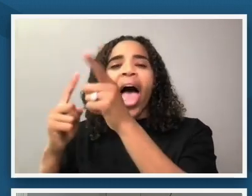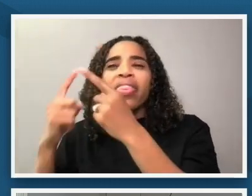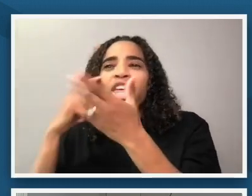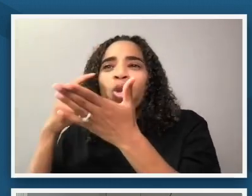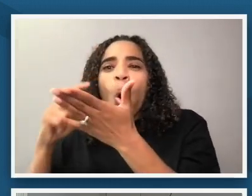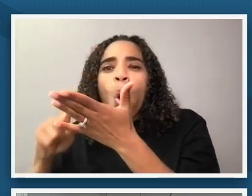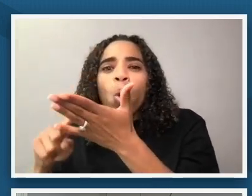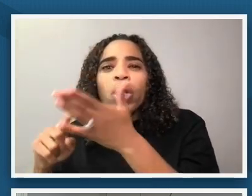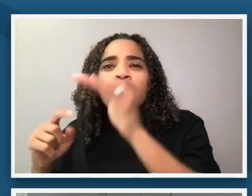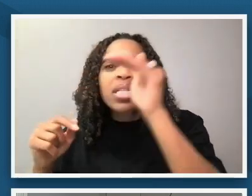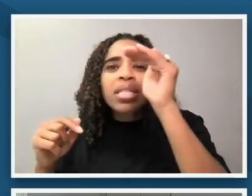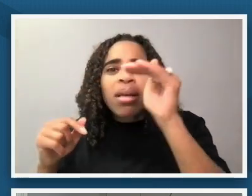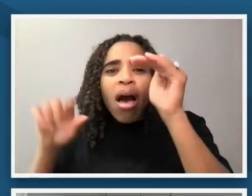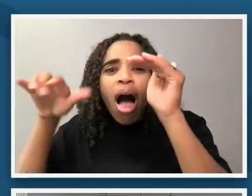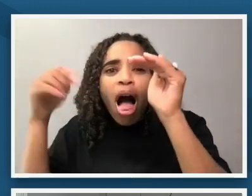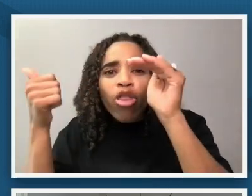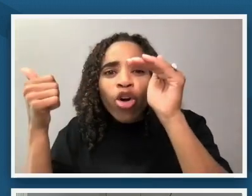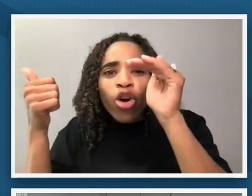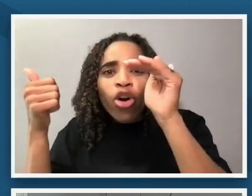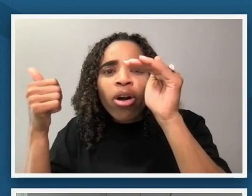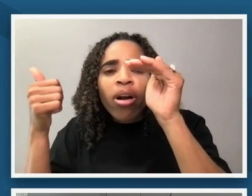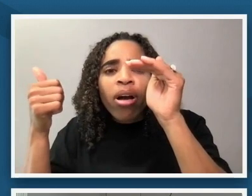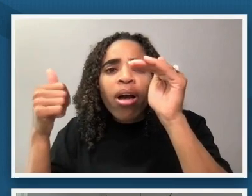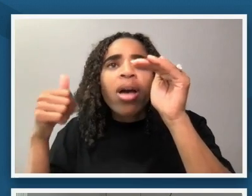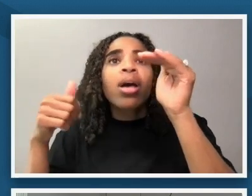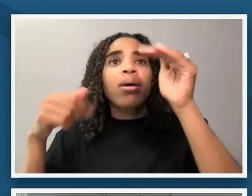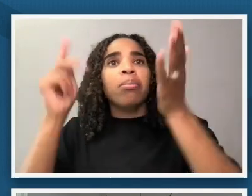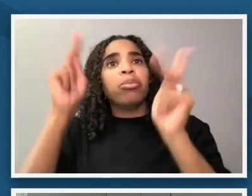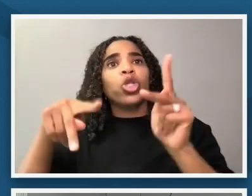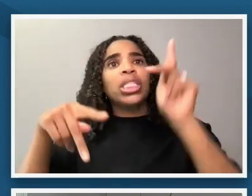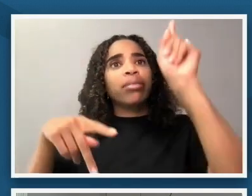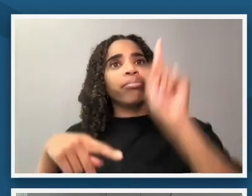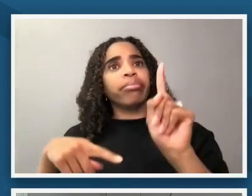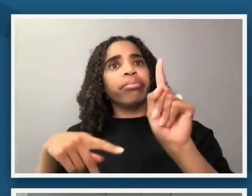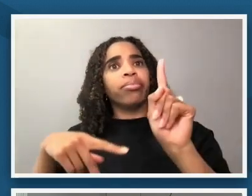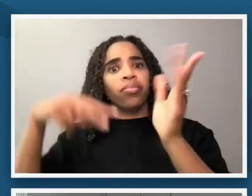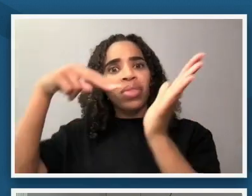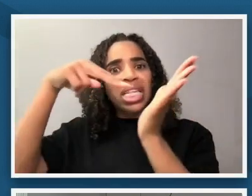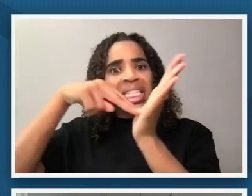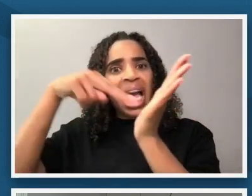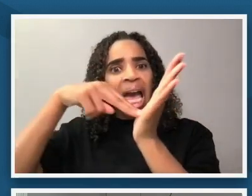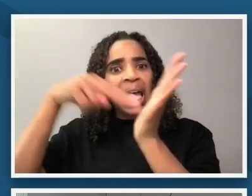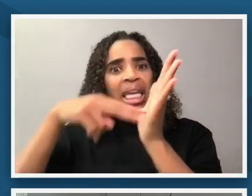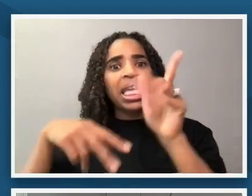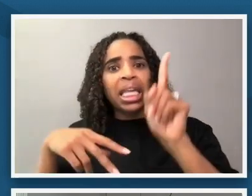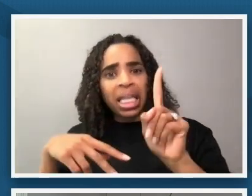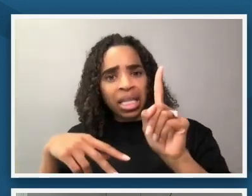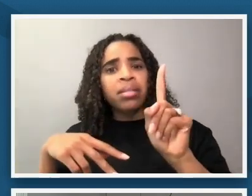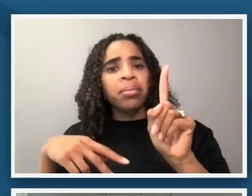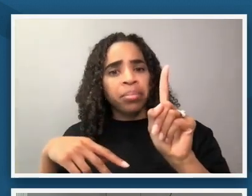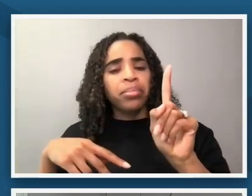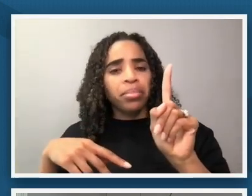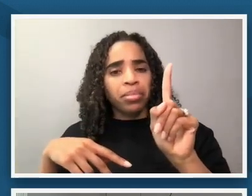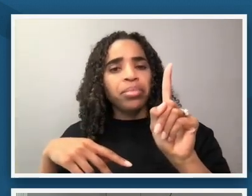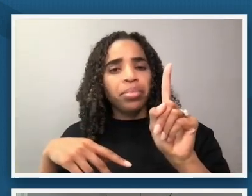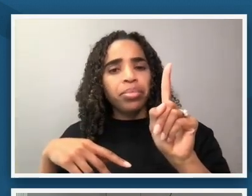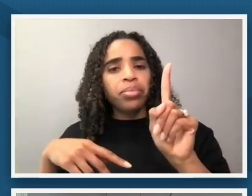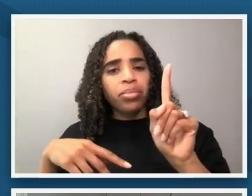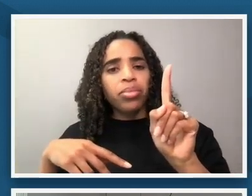in between a standing figure um just barely off from the the smaller